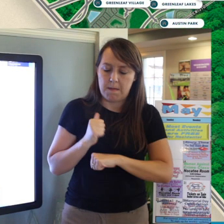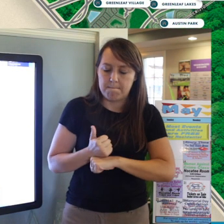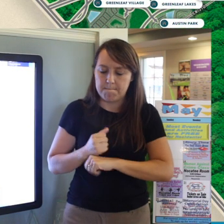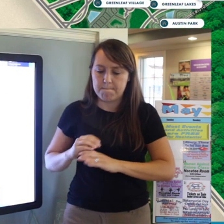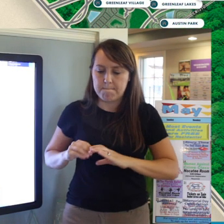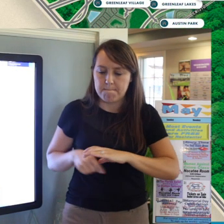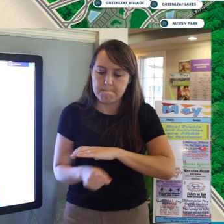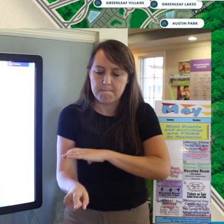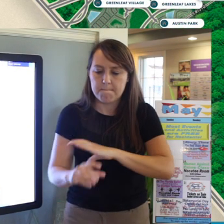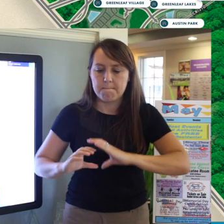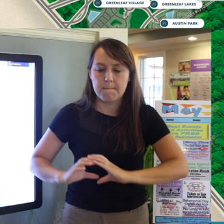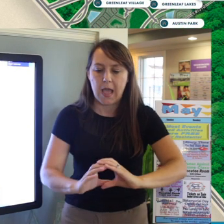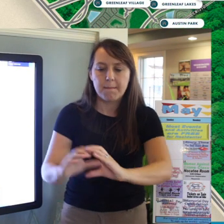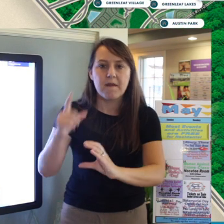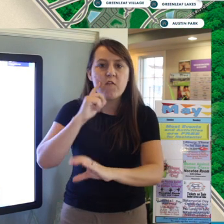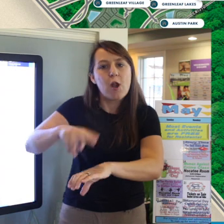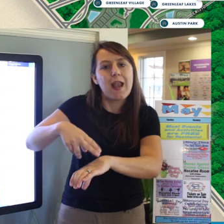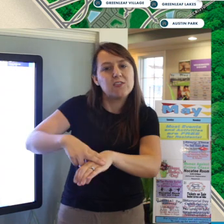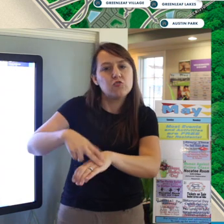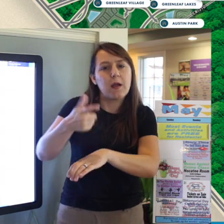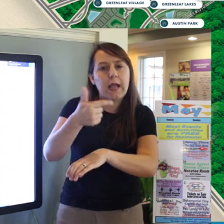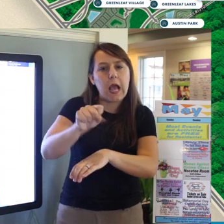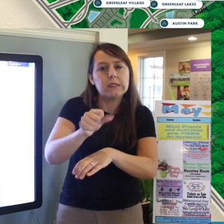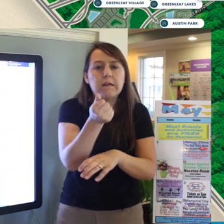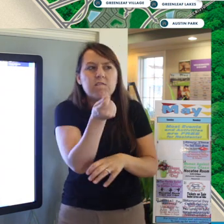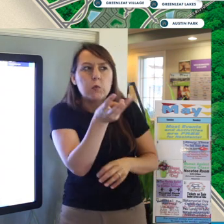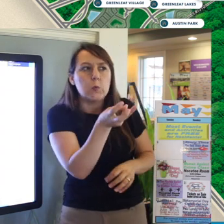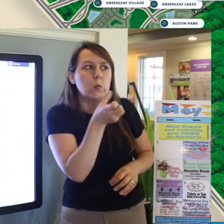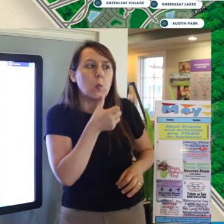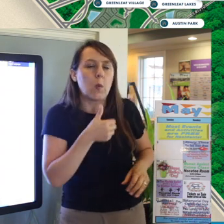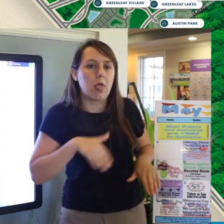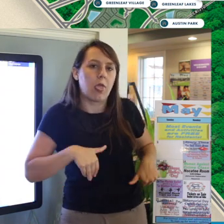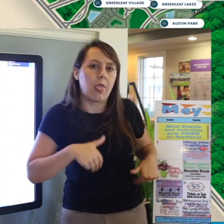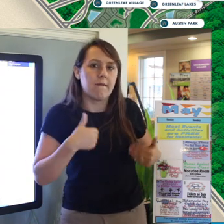with the exception of a couple of neighborhoods